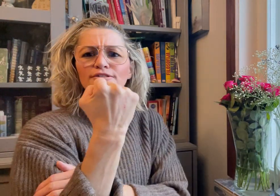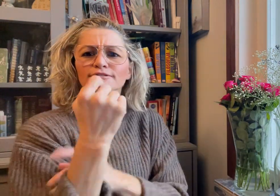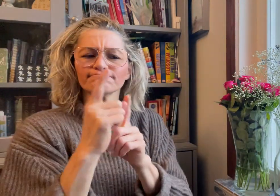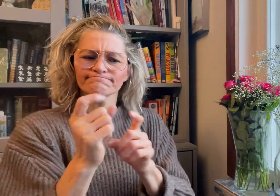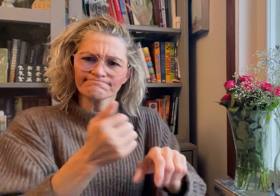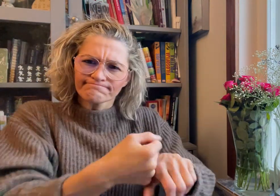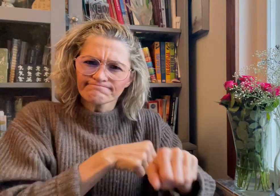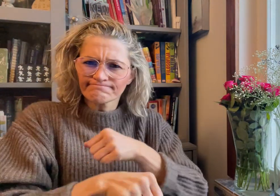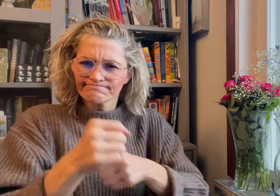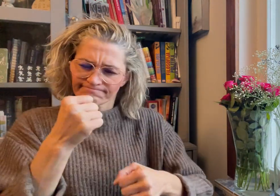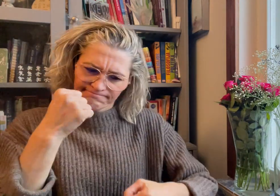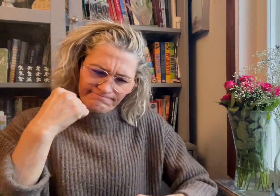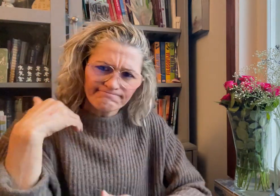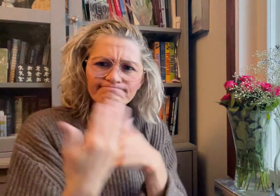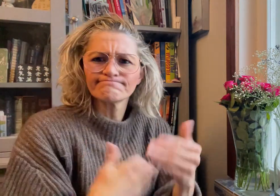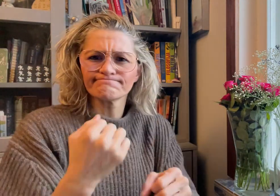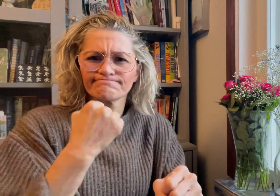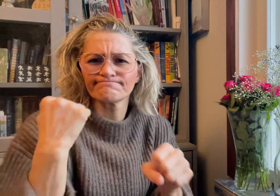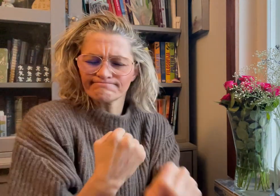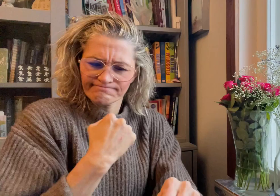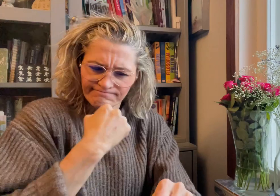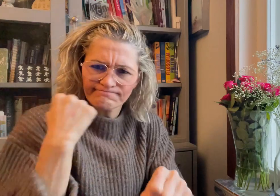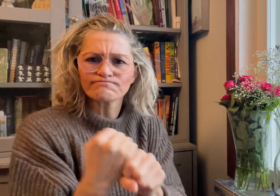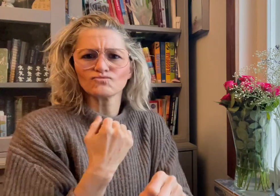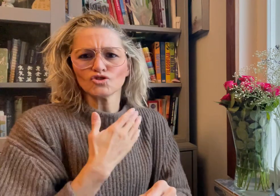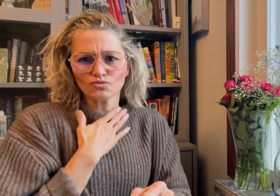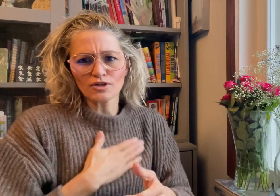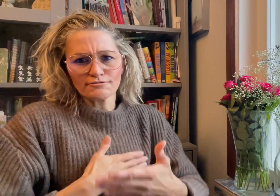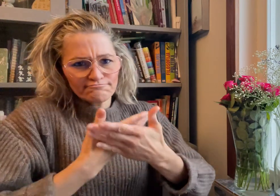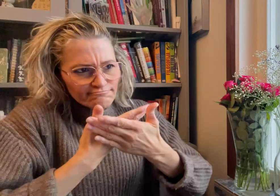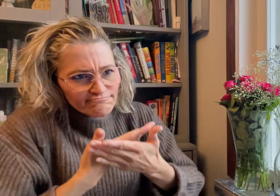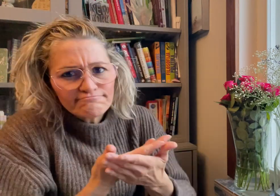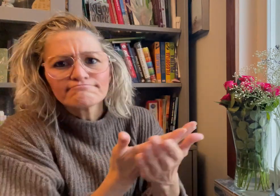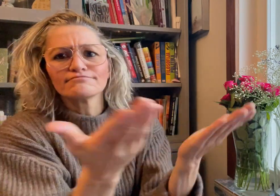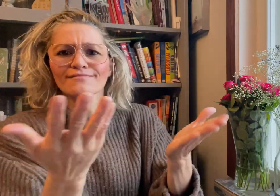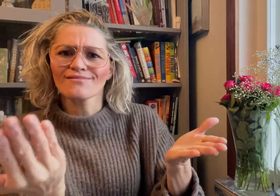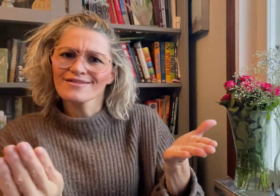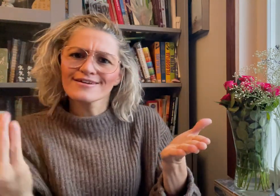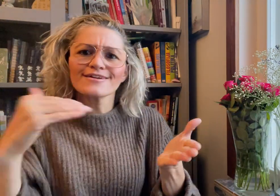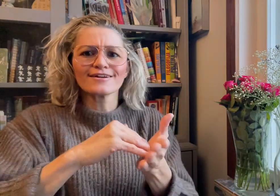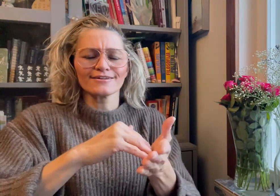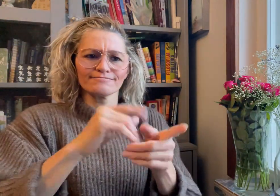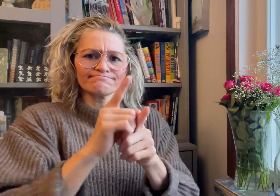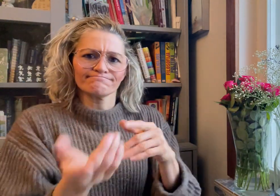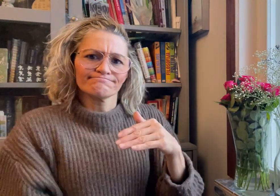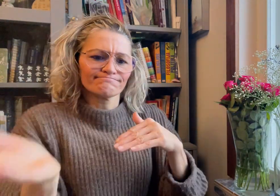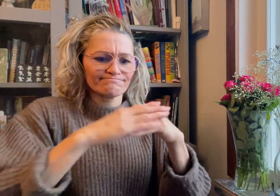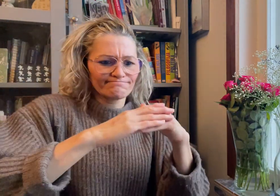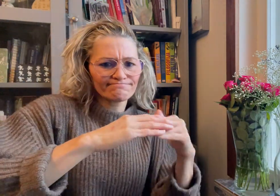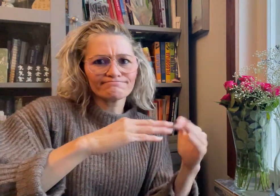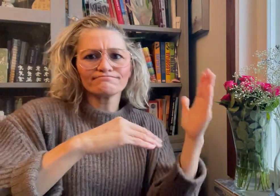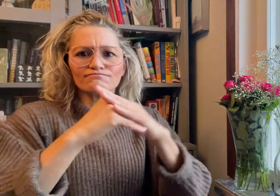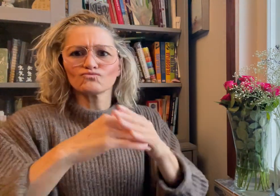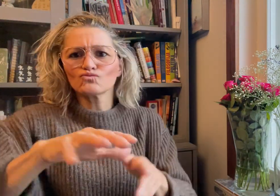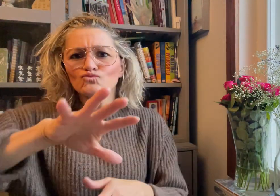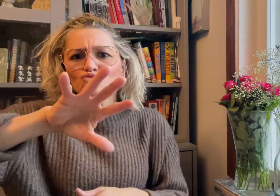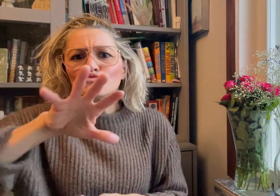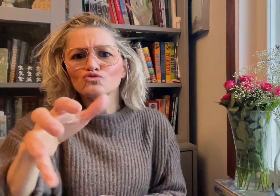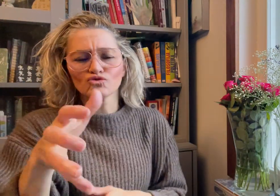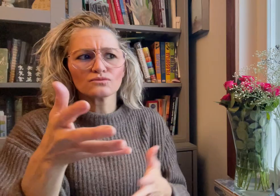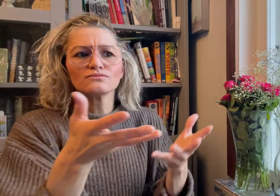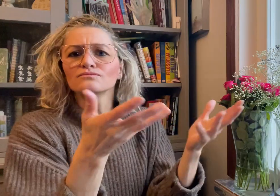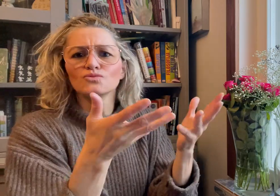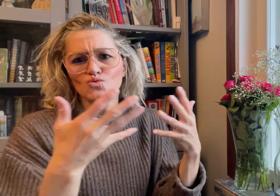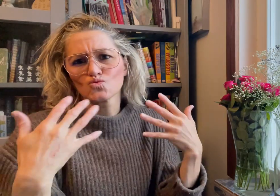in efforts to serve and rebuild the nation after the difficult